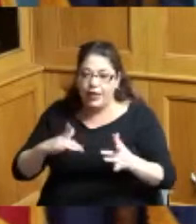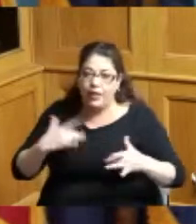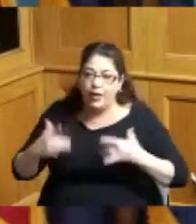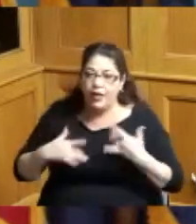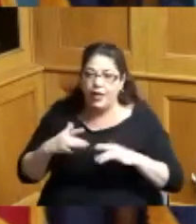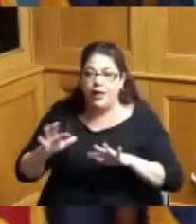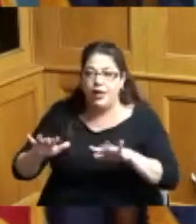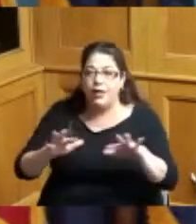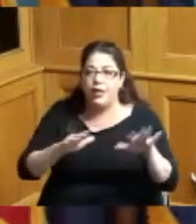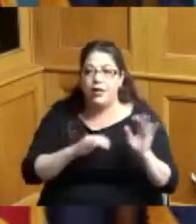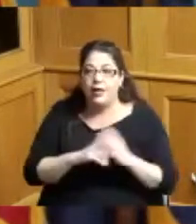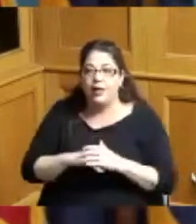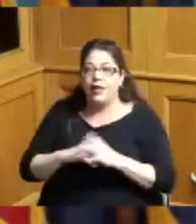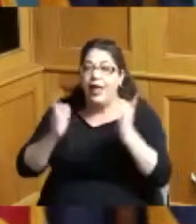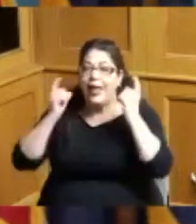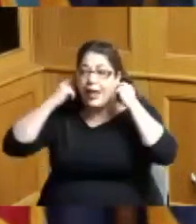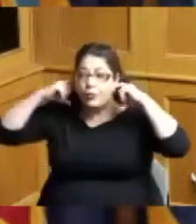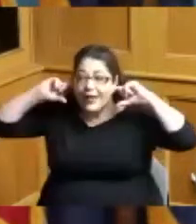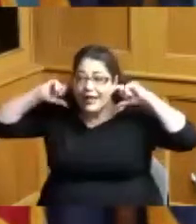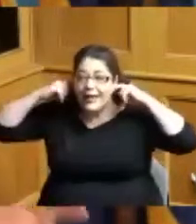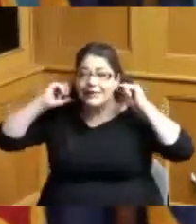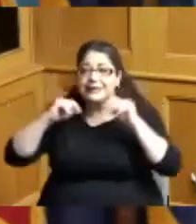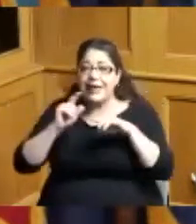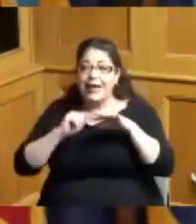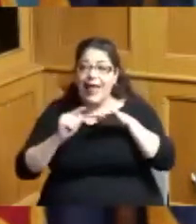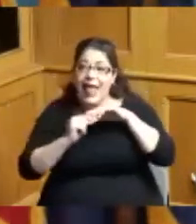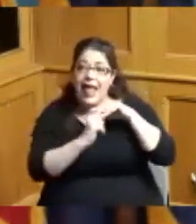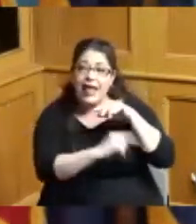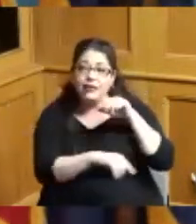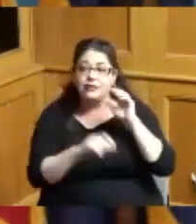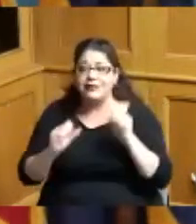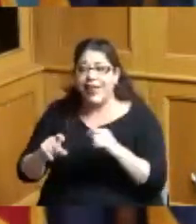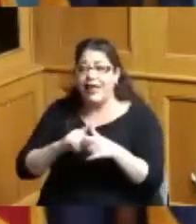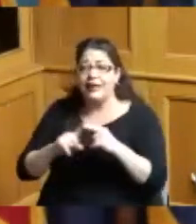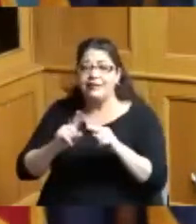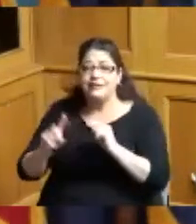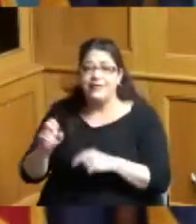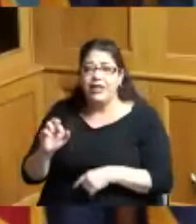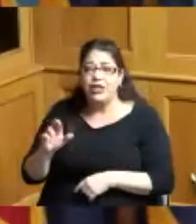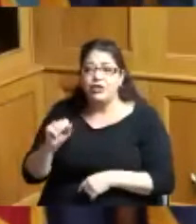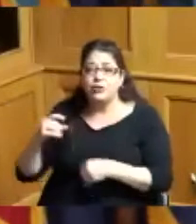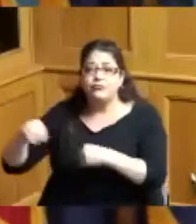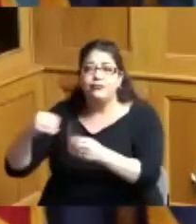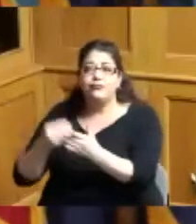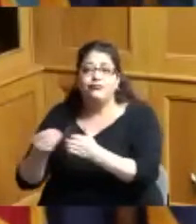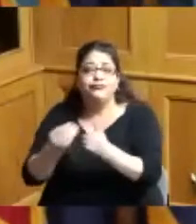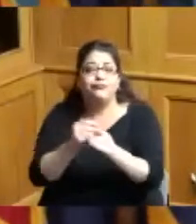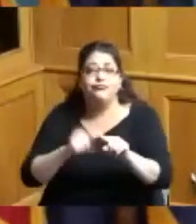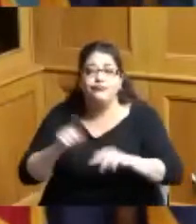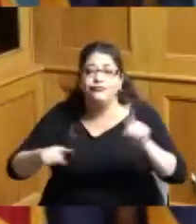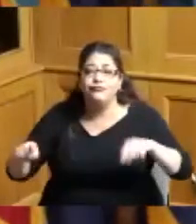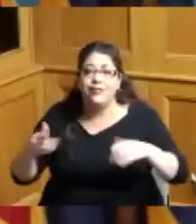go I mean they got the earrings and nails and vendors and local stores and I mean restaurants